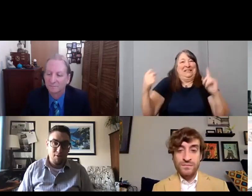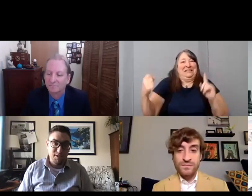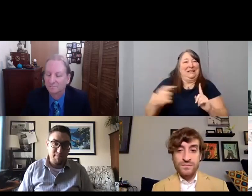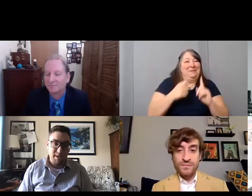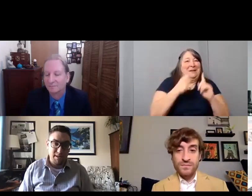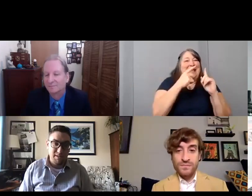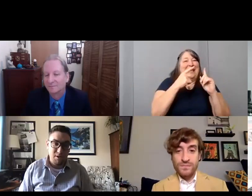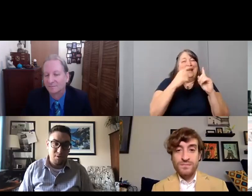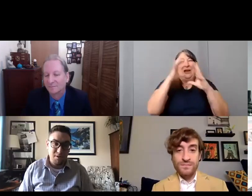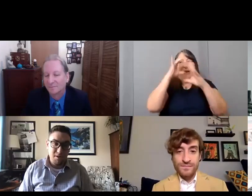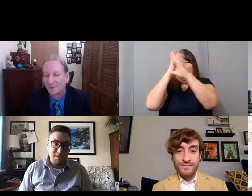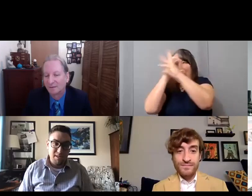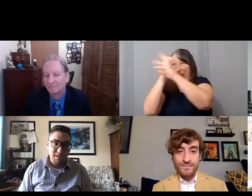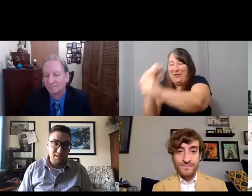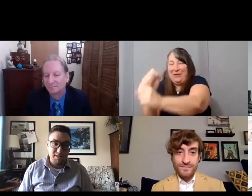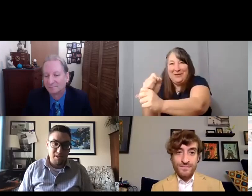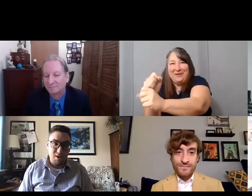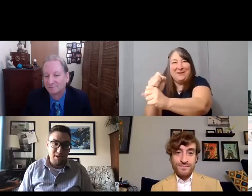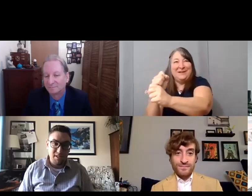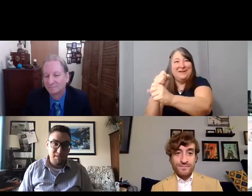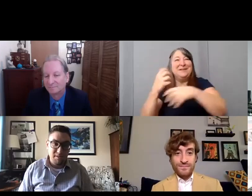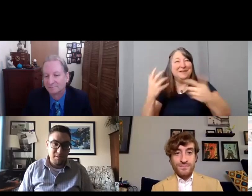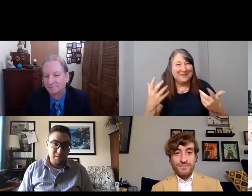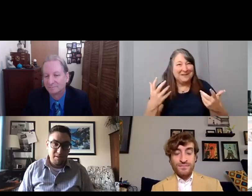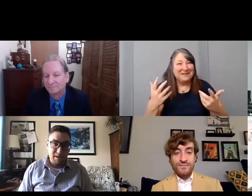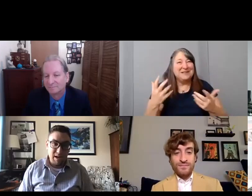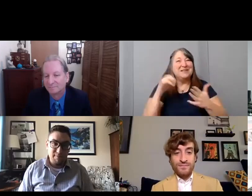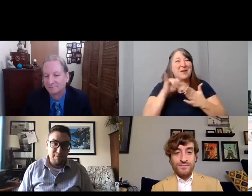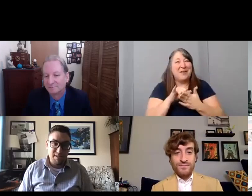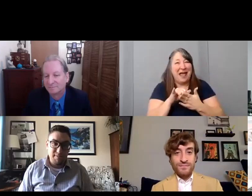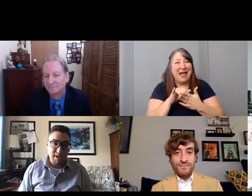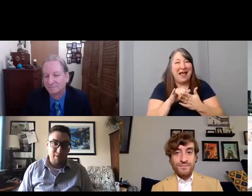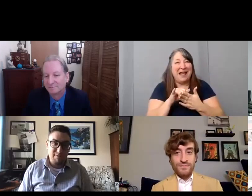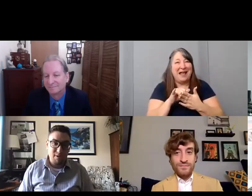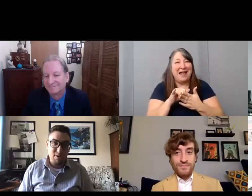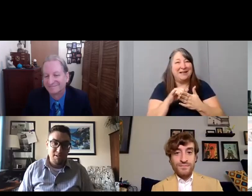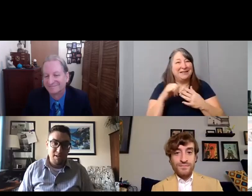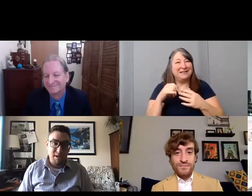And it pulls them in, so that's just always kind of been something I really focus on.